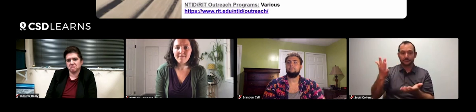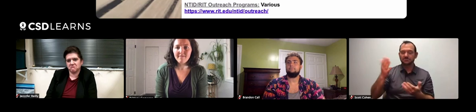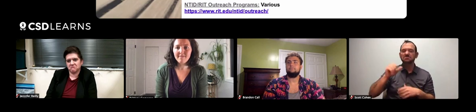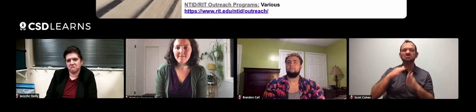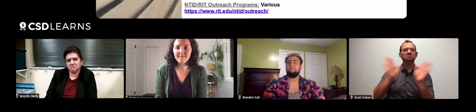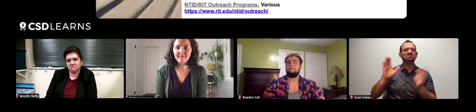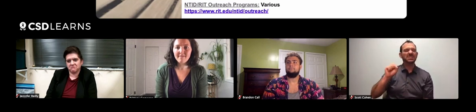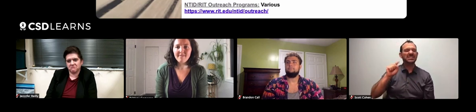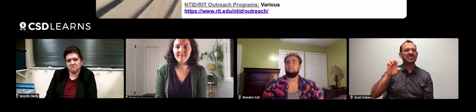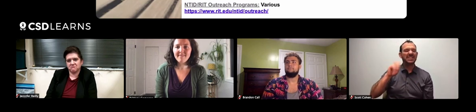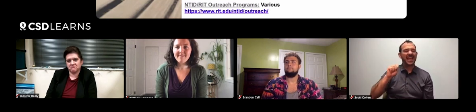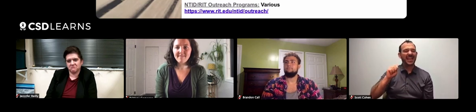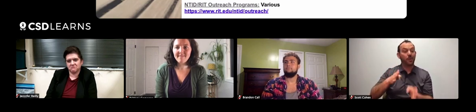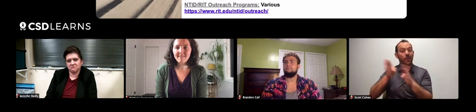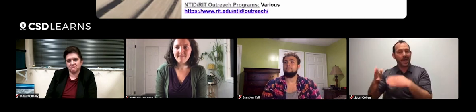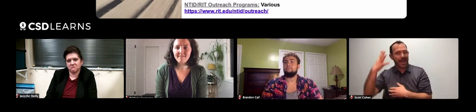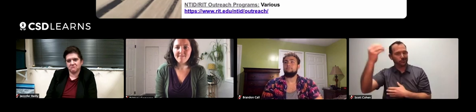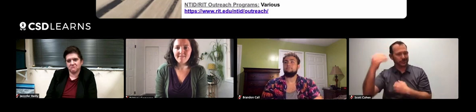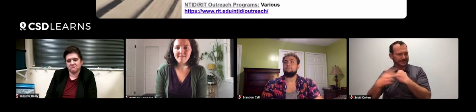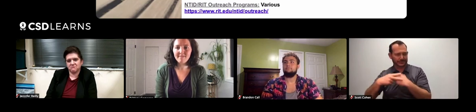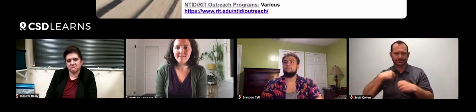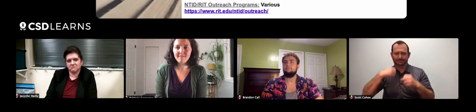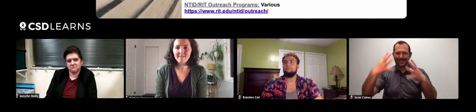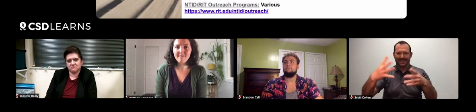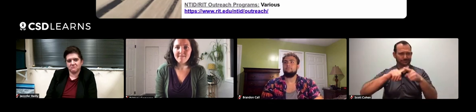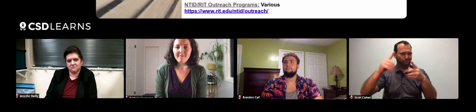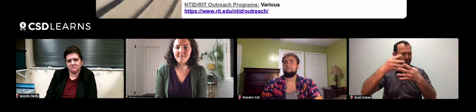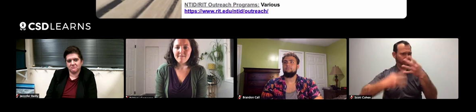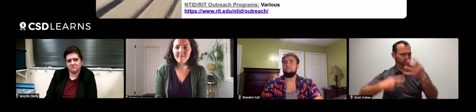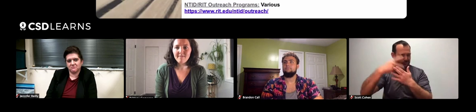They are generally STEM-oriented outdoor programs.